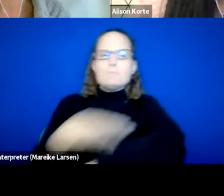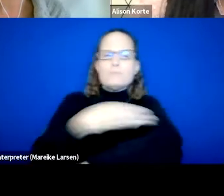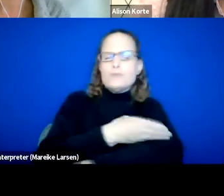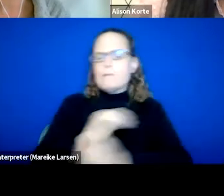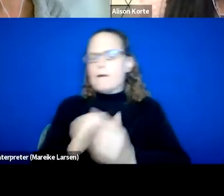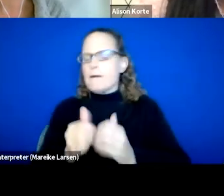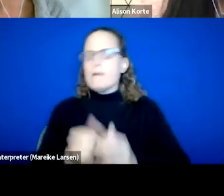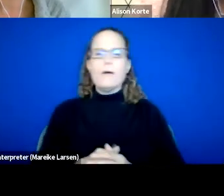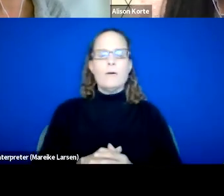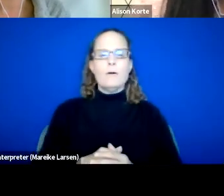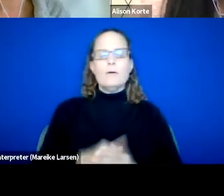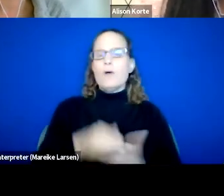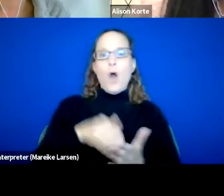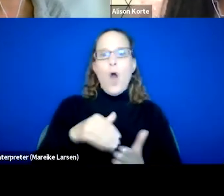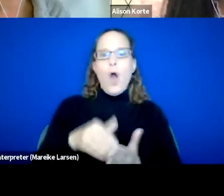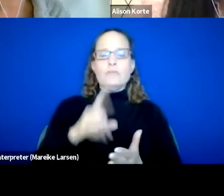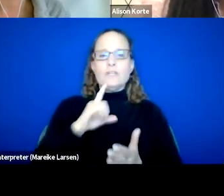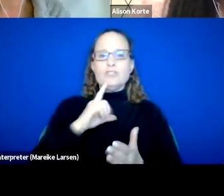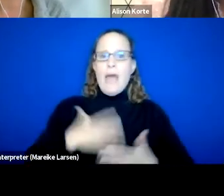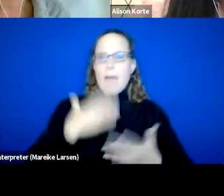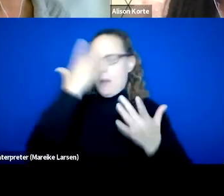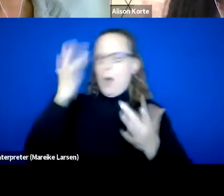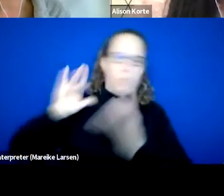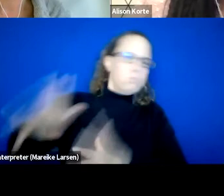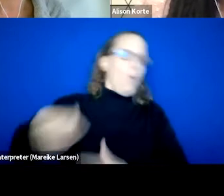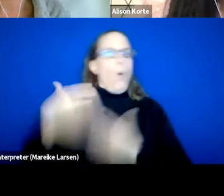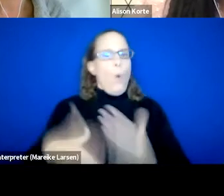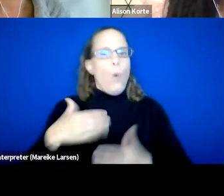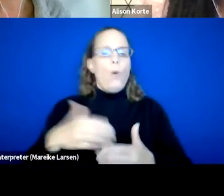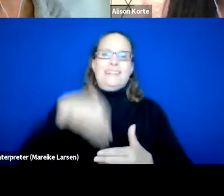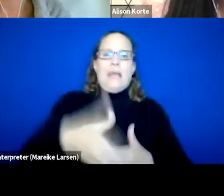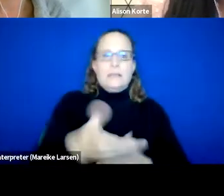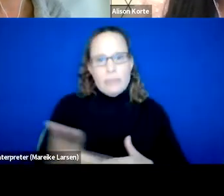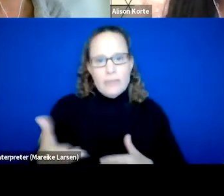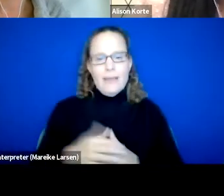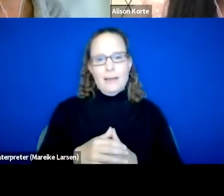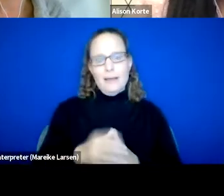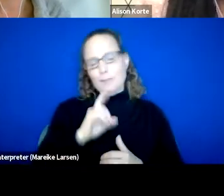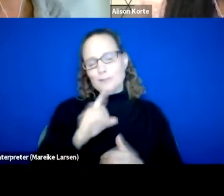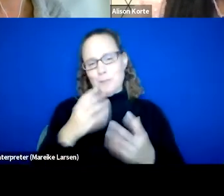We're just so often too happy to have just gotten through the challenge at hand, which I'm sure relates to many of you.